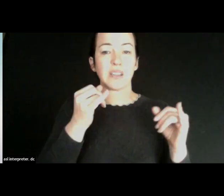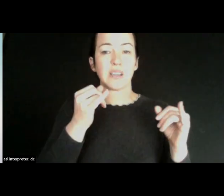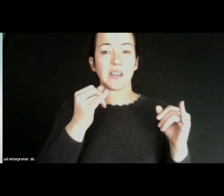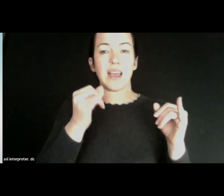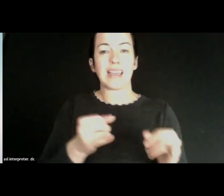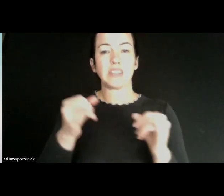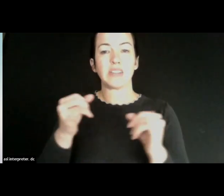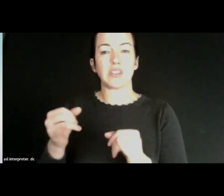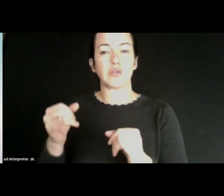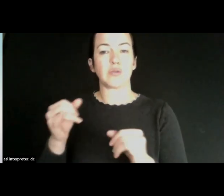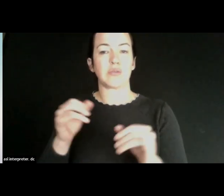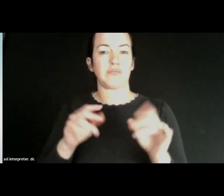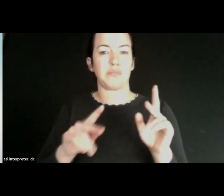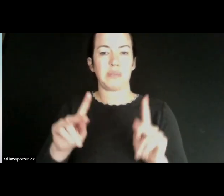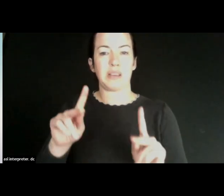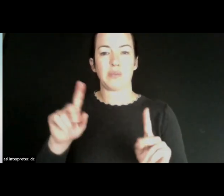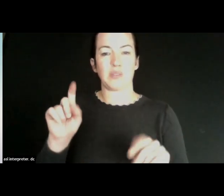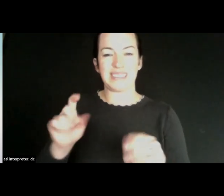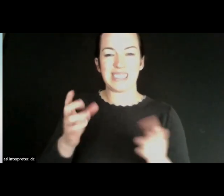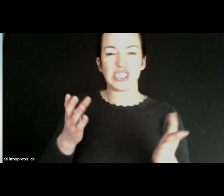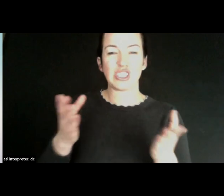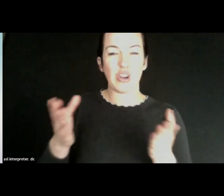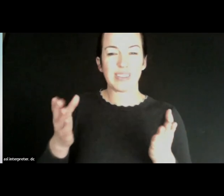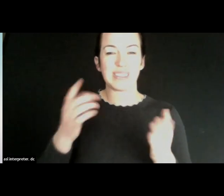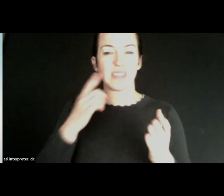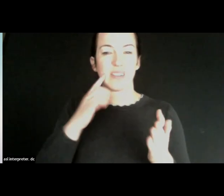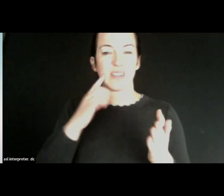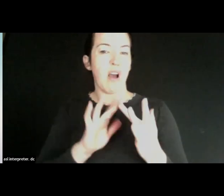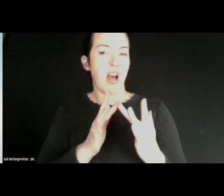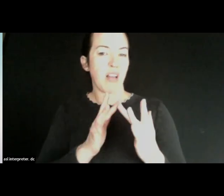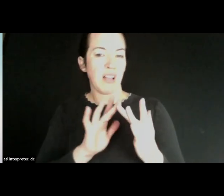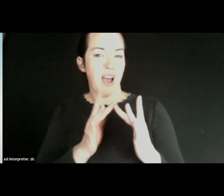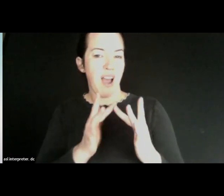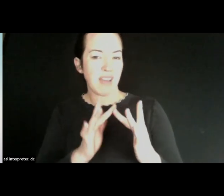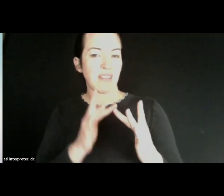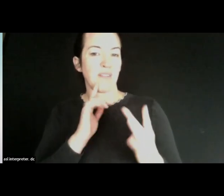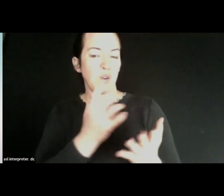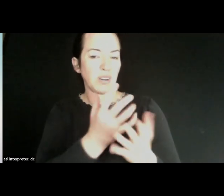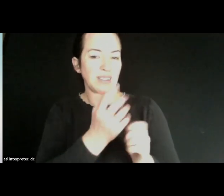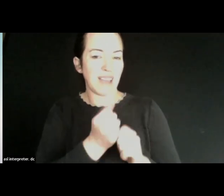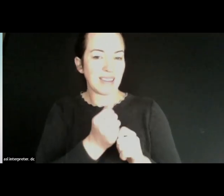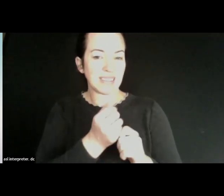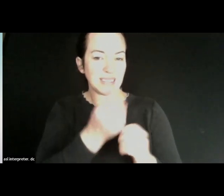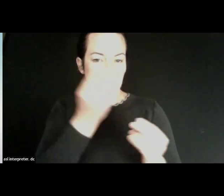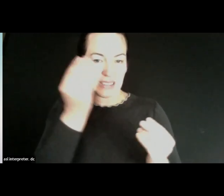that need them to go on; that to be able to get information or to apply for kind of services,